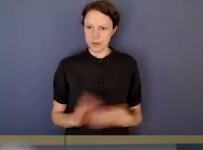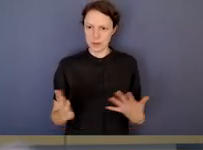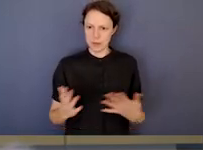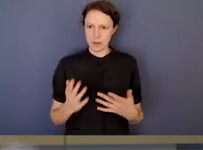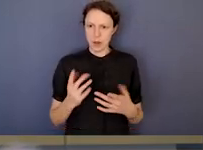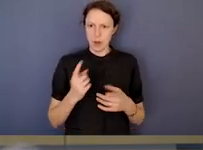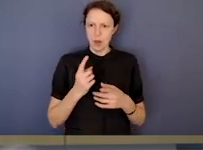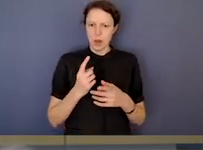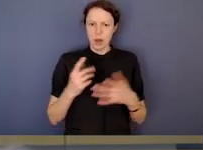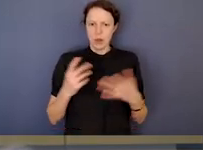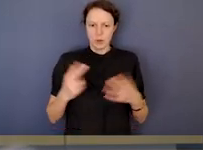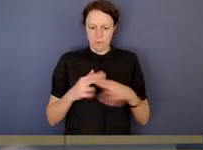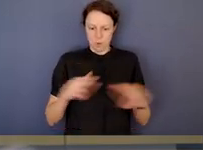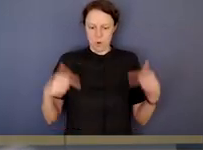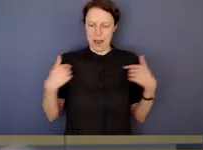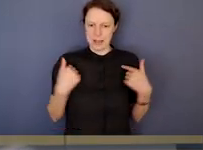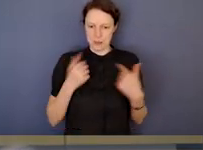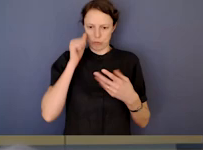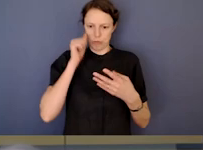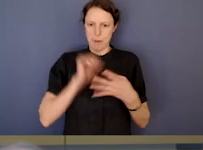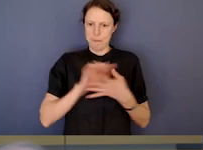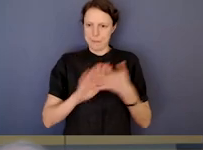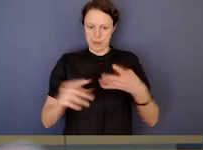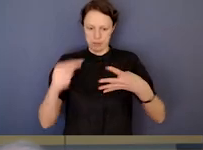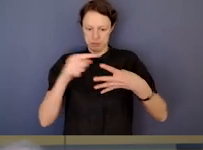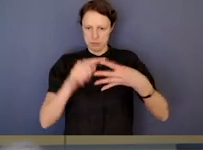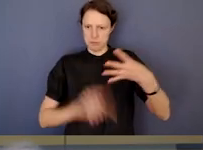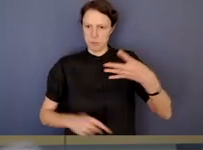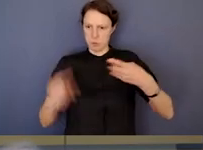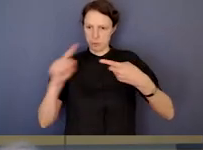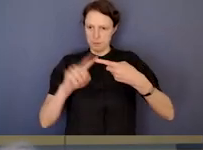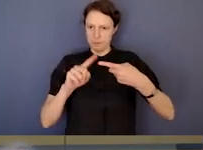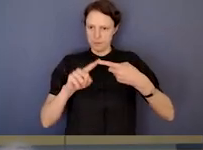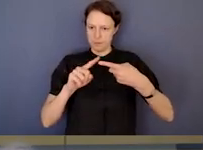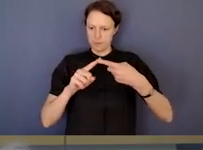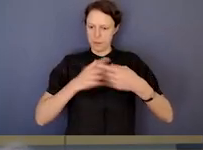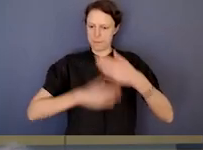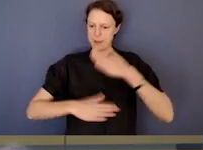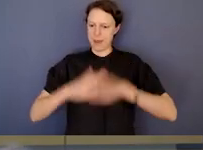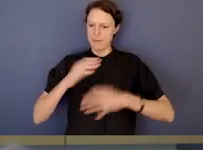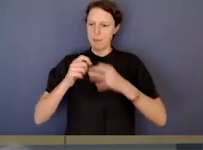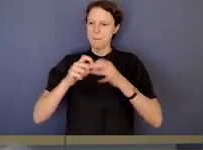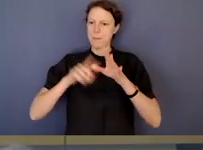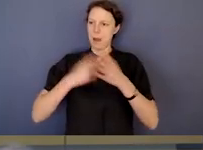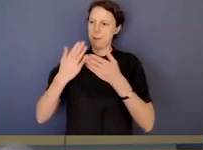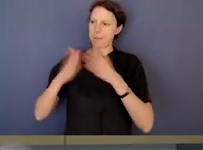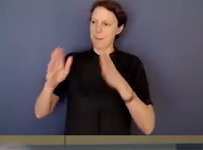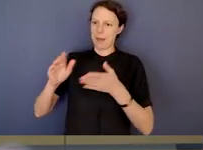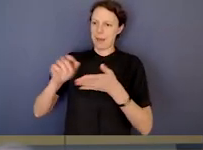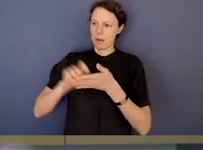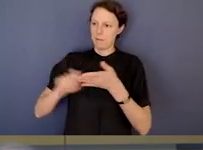So for us, the definition of corrupt conduct has four elements. The first, it's conduct by a public official